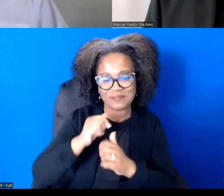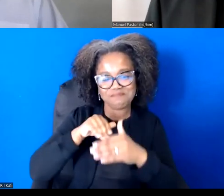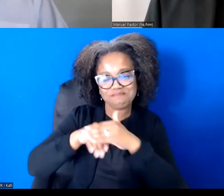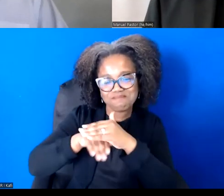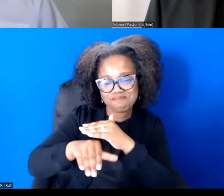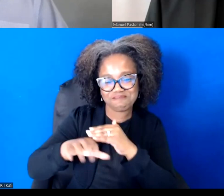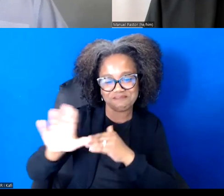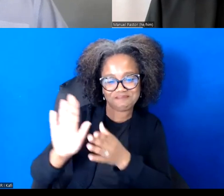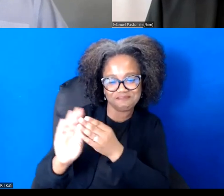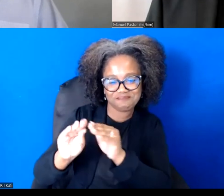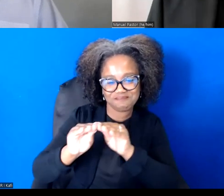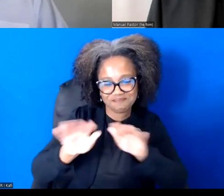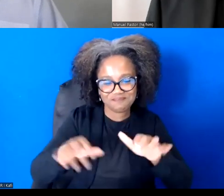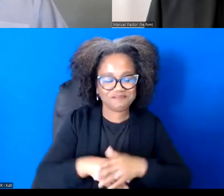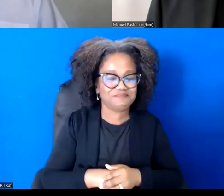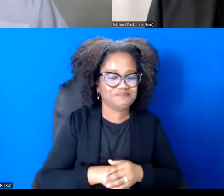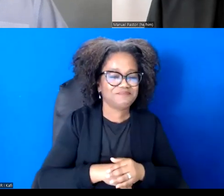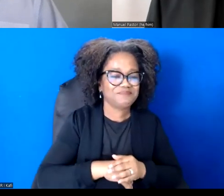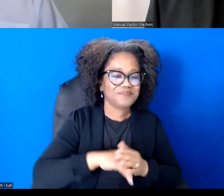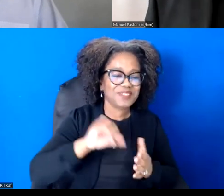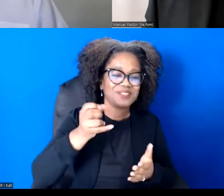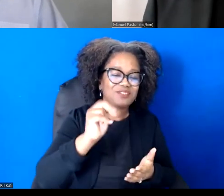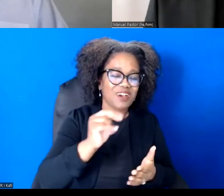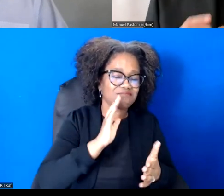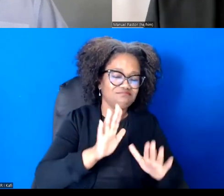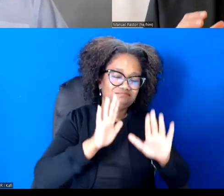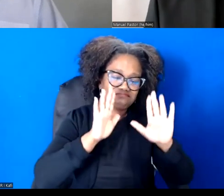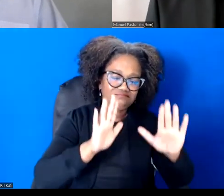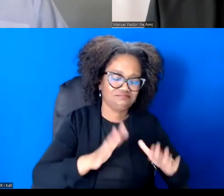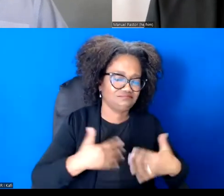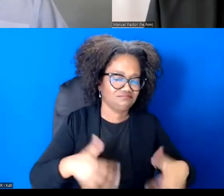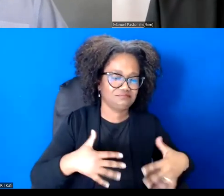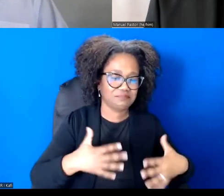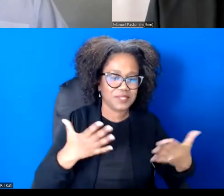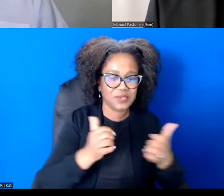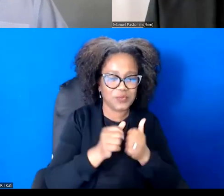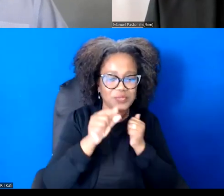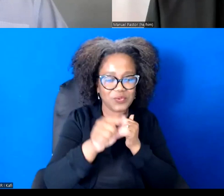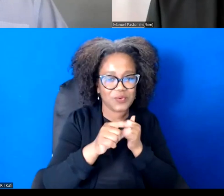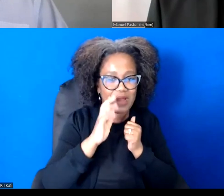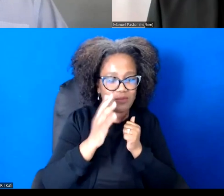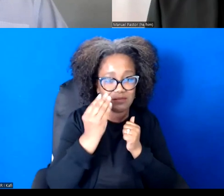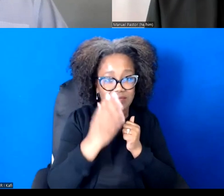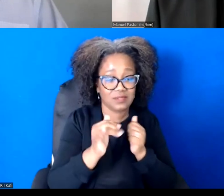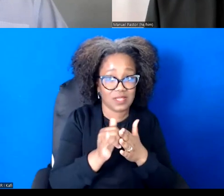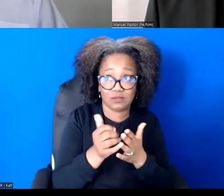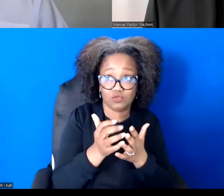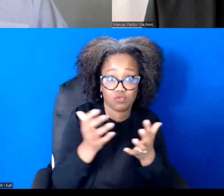And I want to start by saying that so much of this book, which I will talk about, is